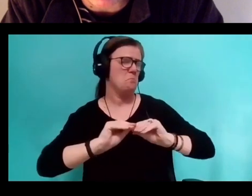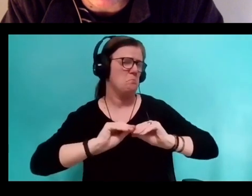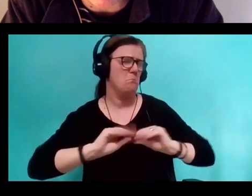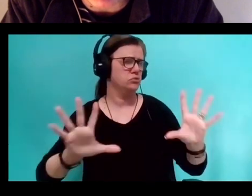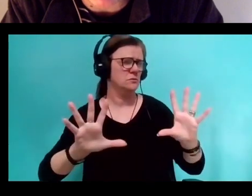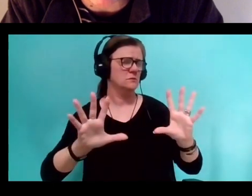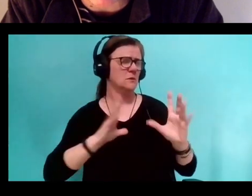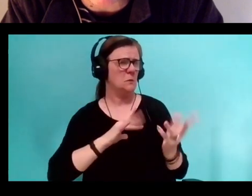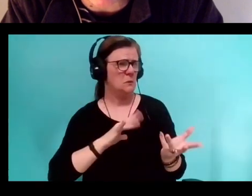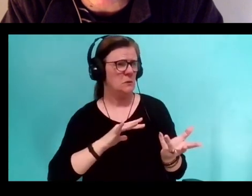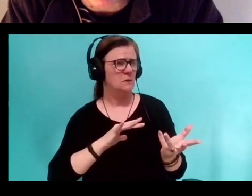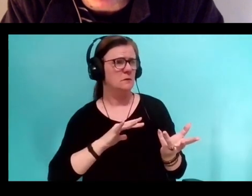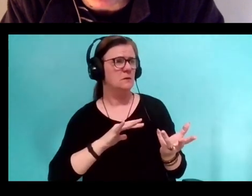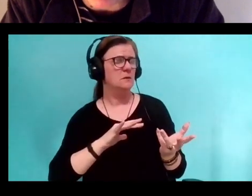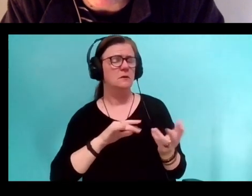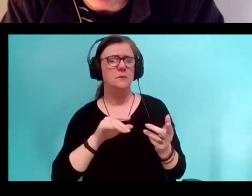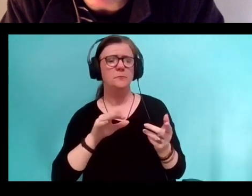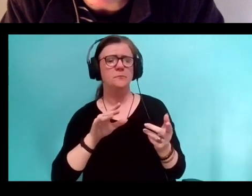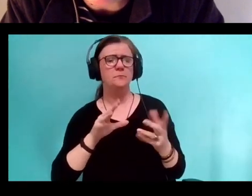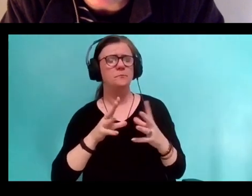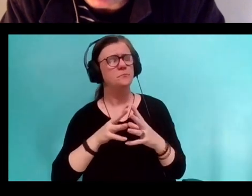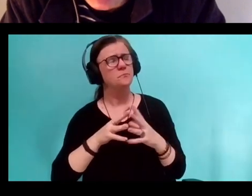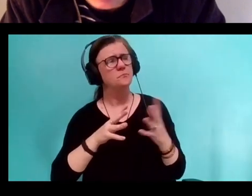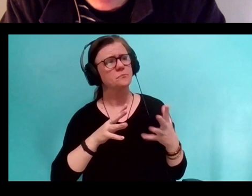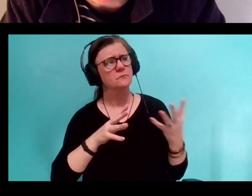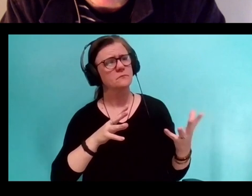in "Golem Girl," in that background